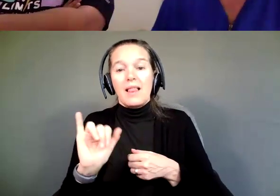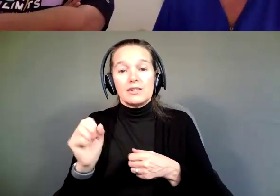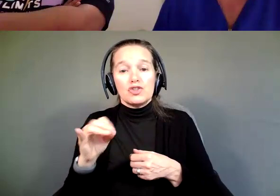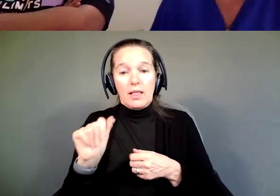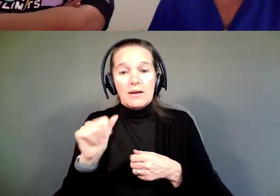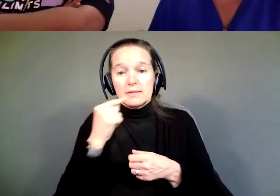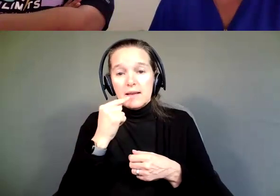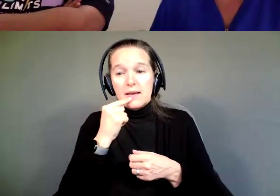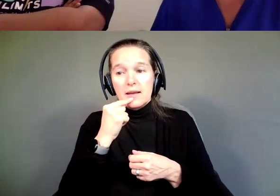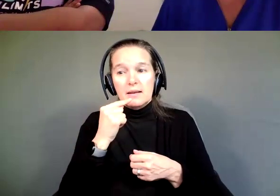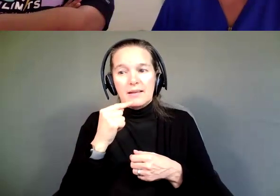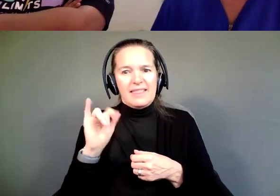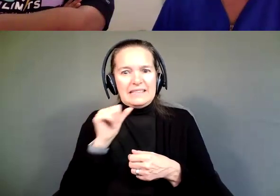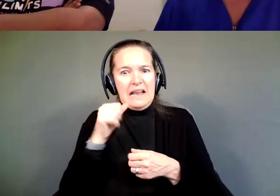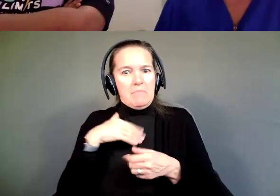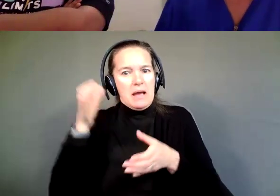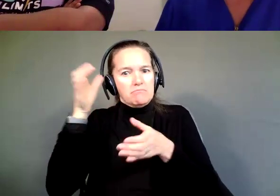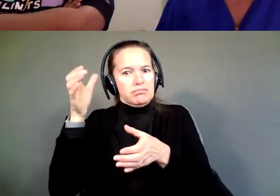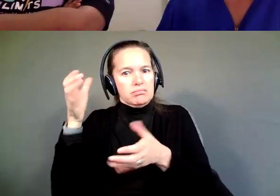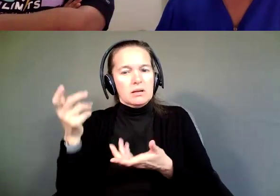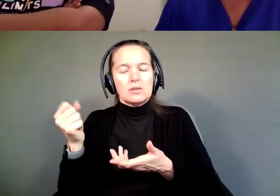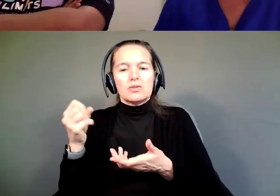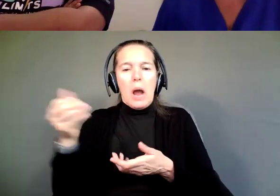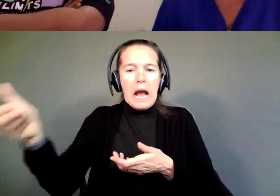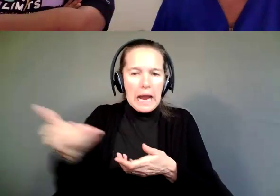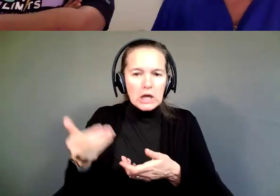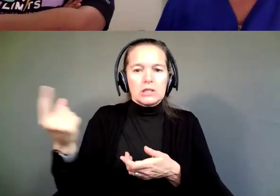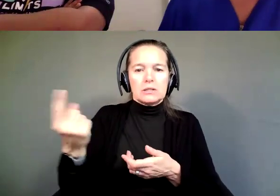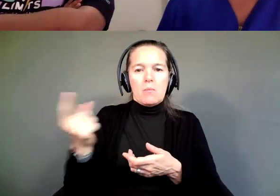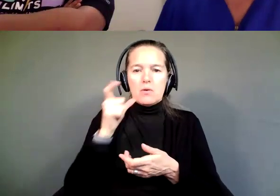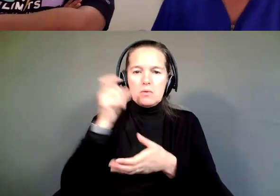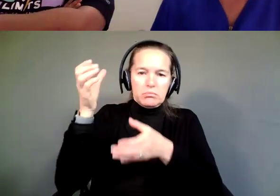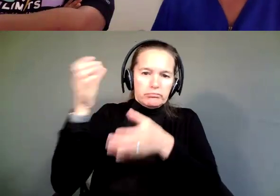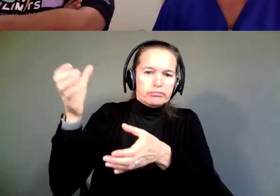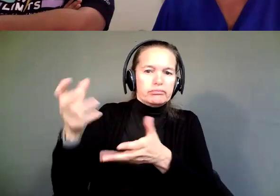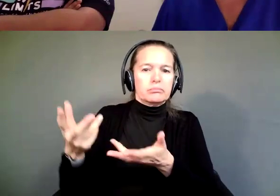that's not my area of strong suit, so hiring somebody who it is, and allow them to work with you.